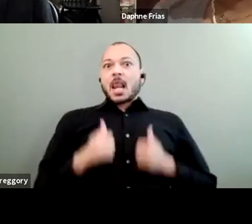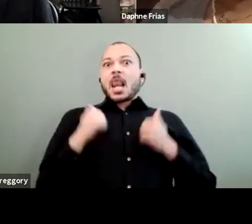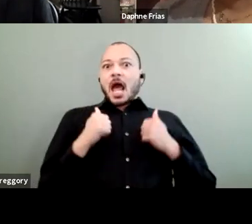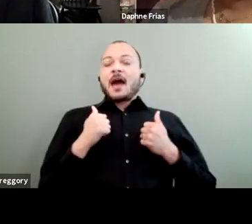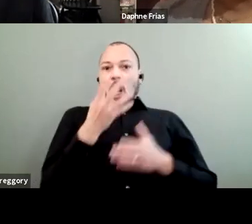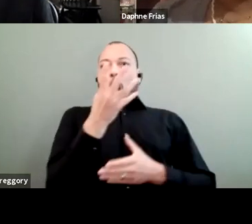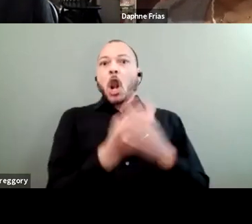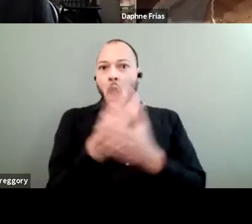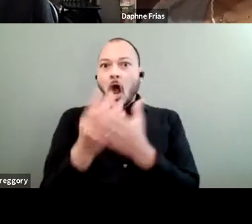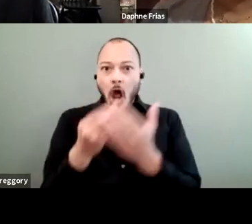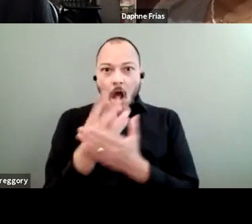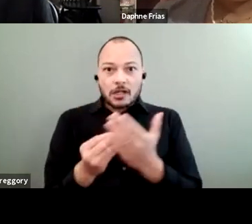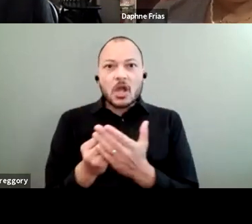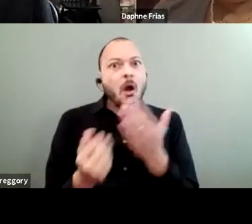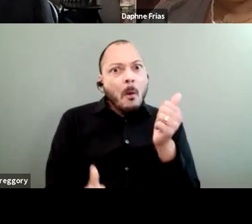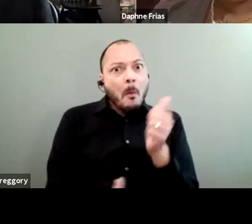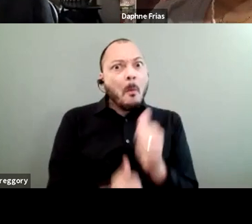the most vulnerable individuals.